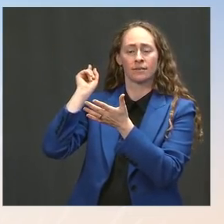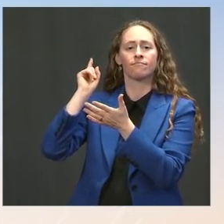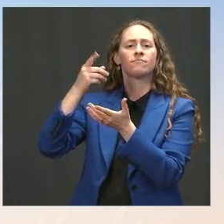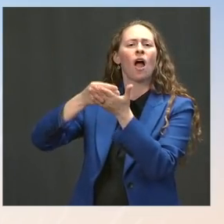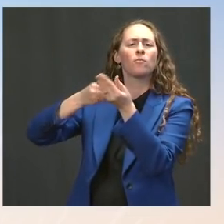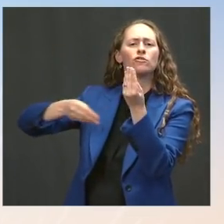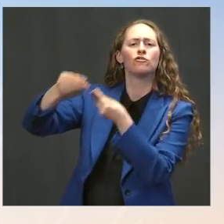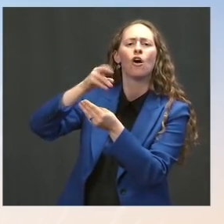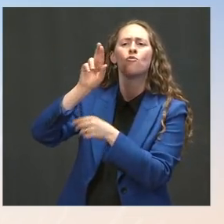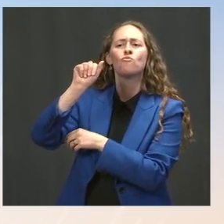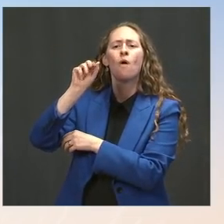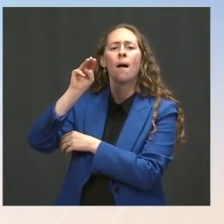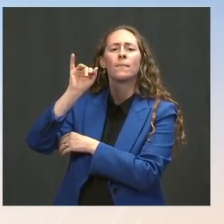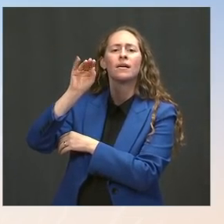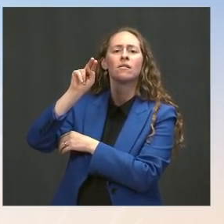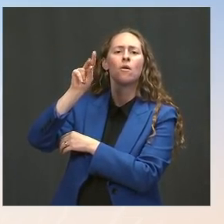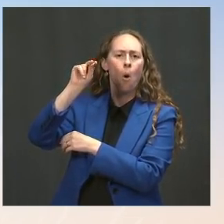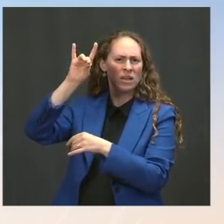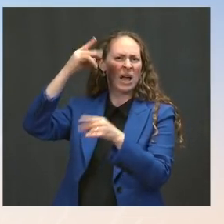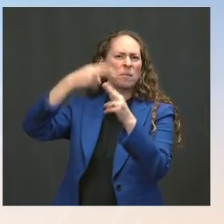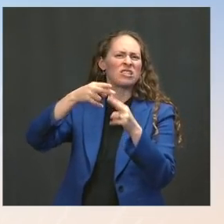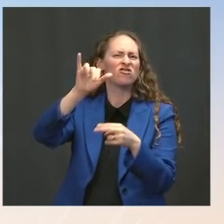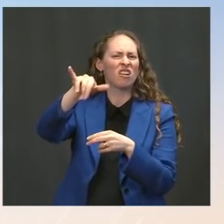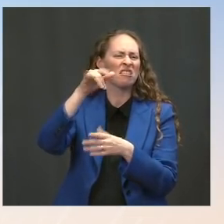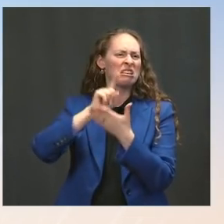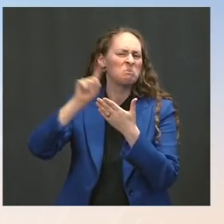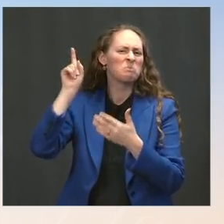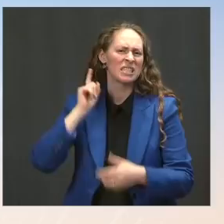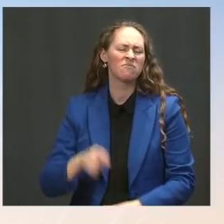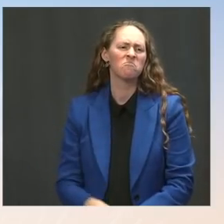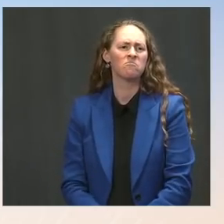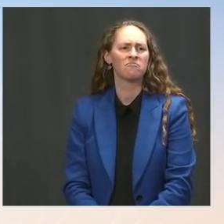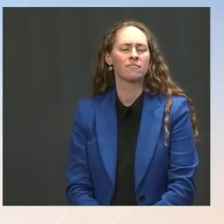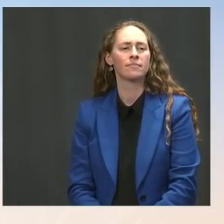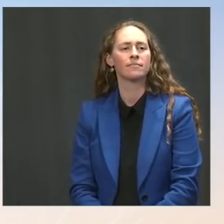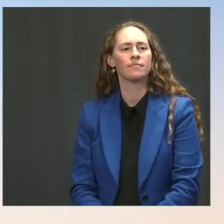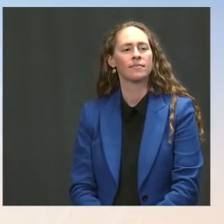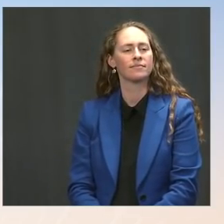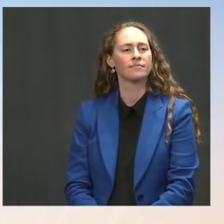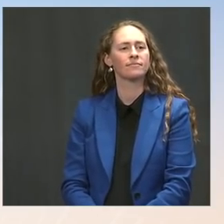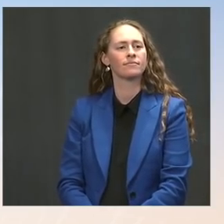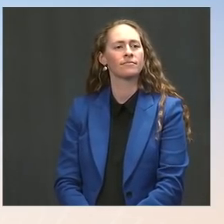The Press: -- about the meetings that Wendy Sherman -- Ms. Psaki: Sure. The Press: -- has been having in China.